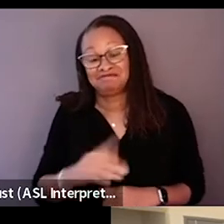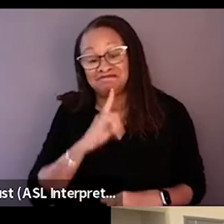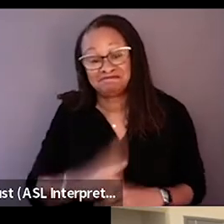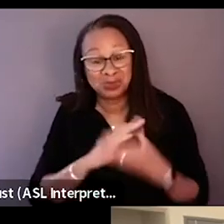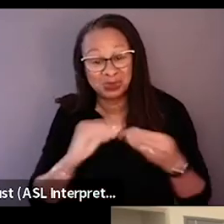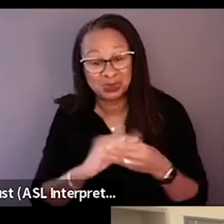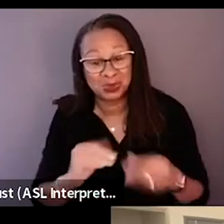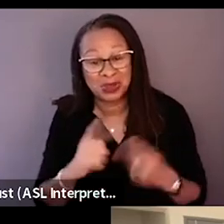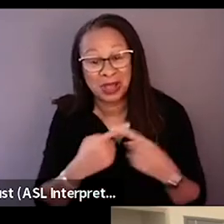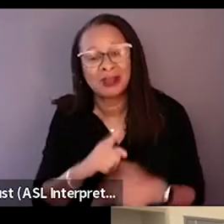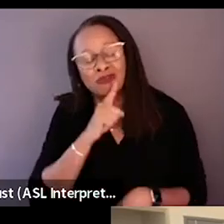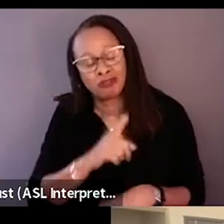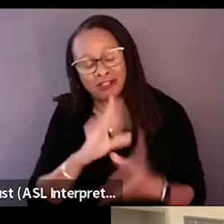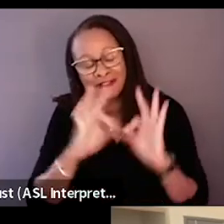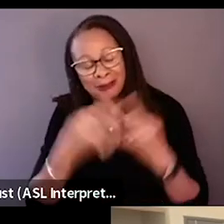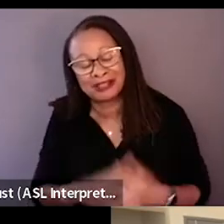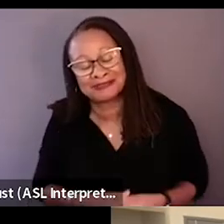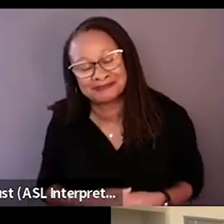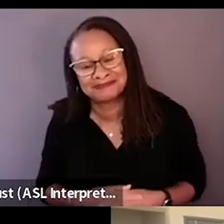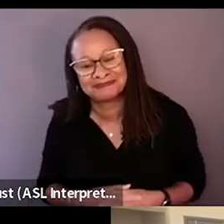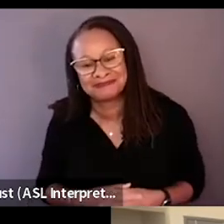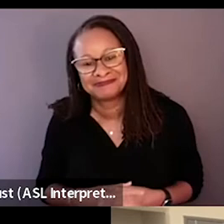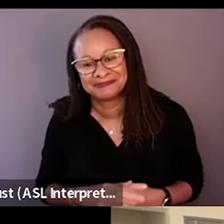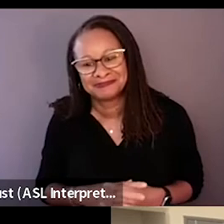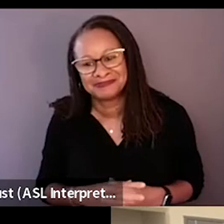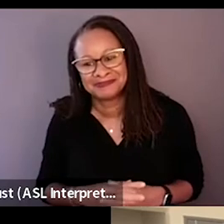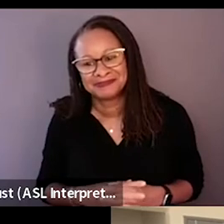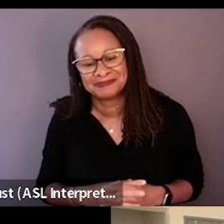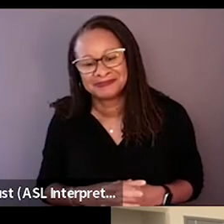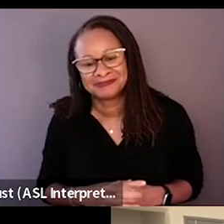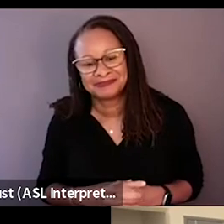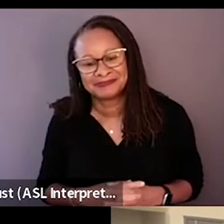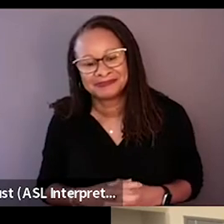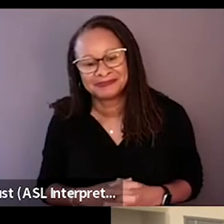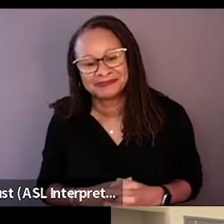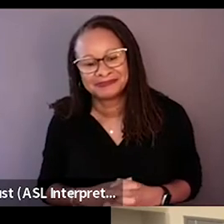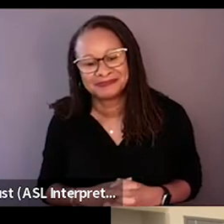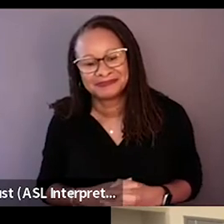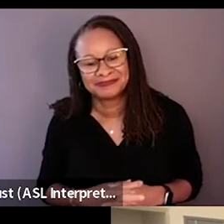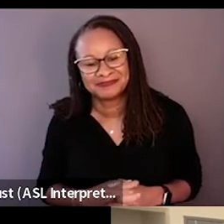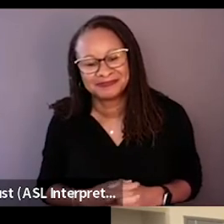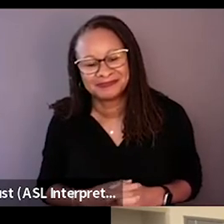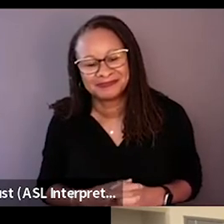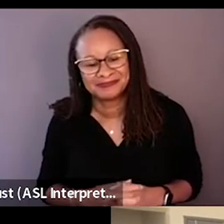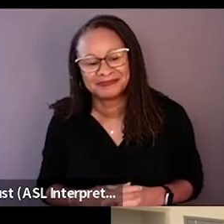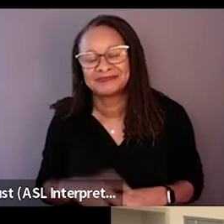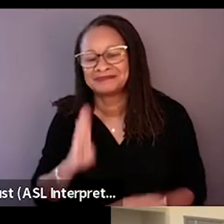about a real family. Thank you. Yes. Very, very... 100% agree.